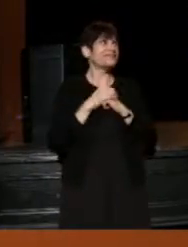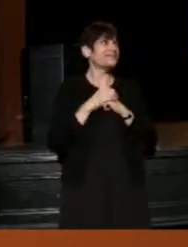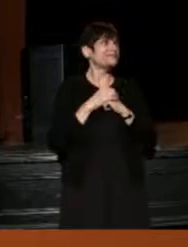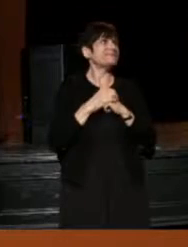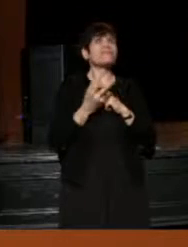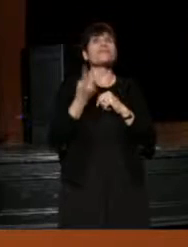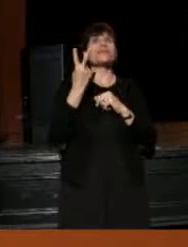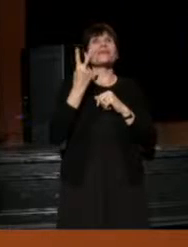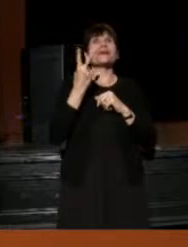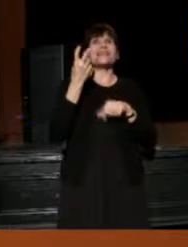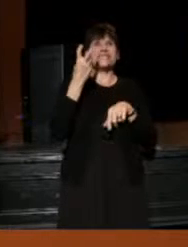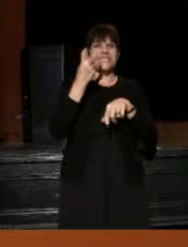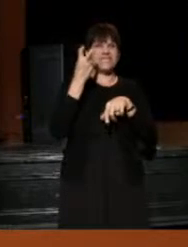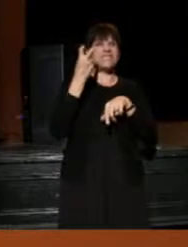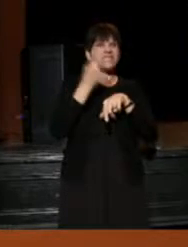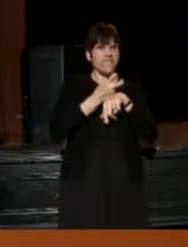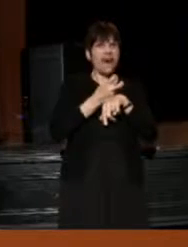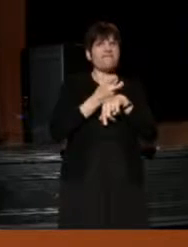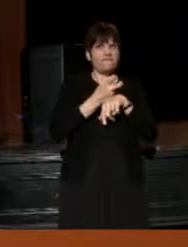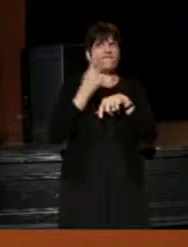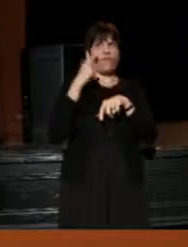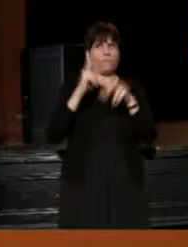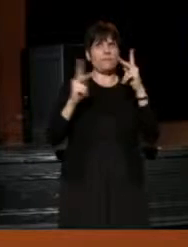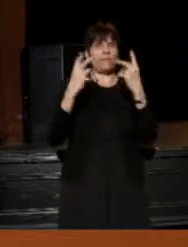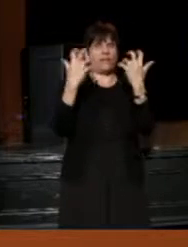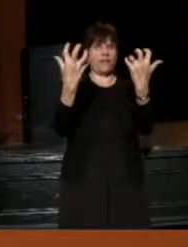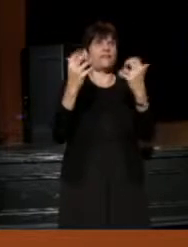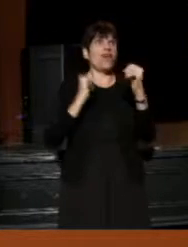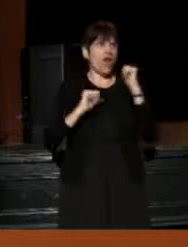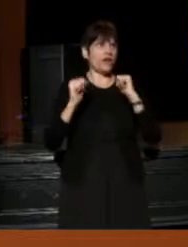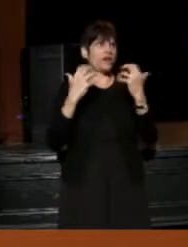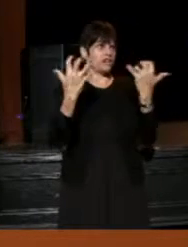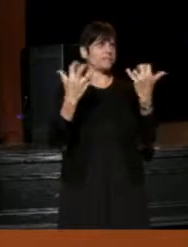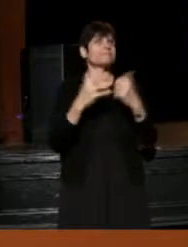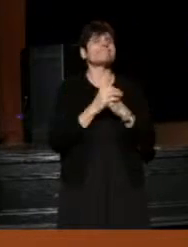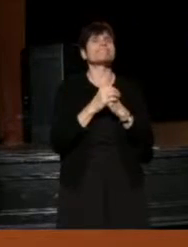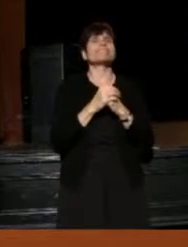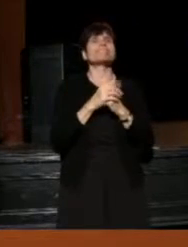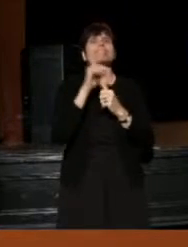They were tough on a lot of the people in the audience, and then I asked Rajiv